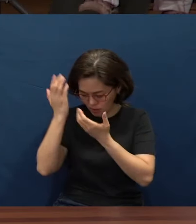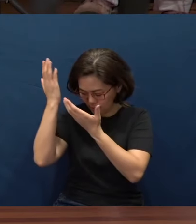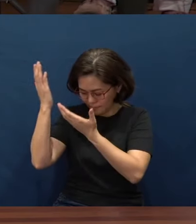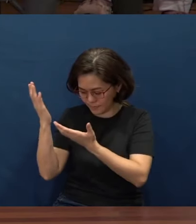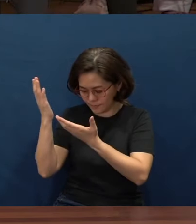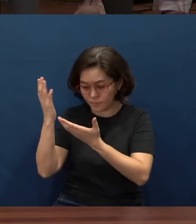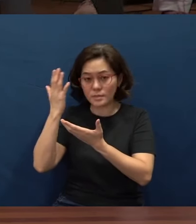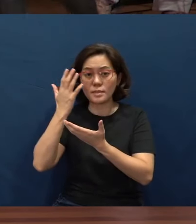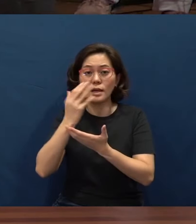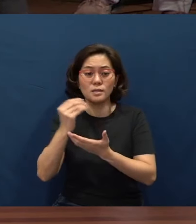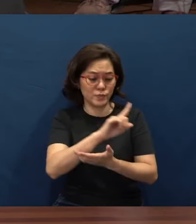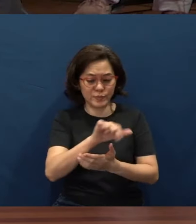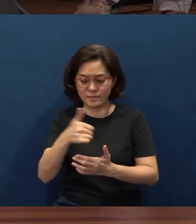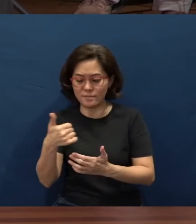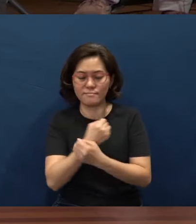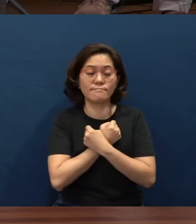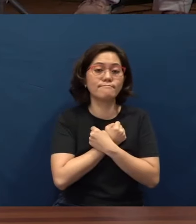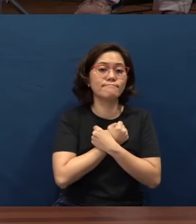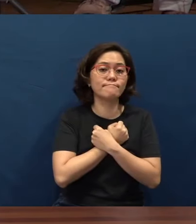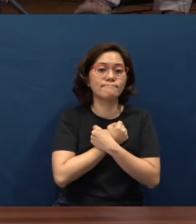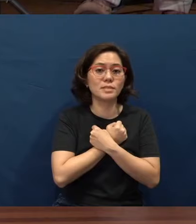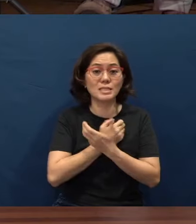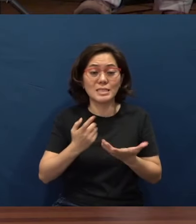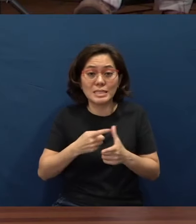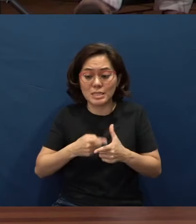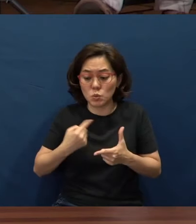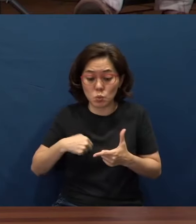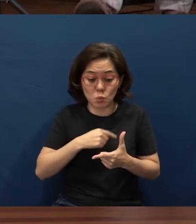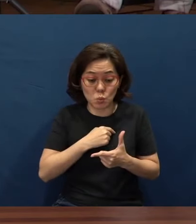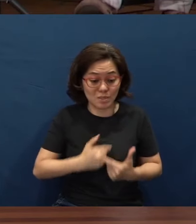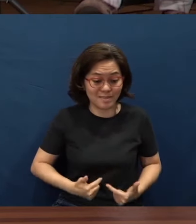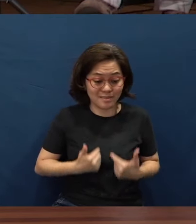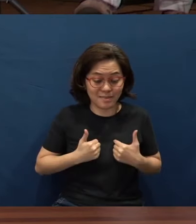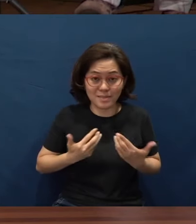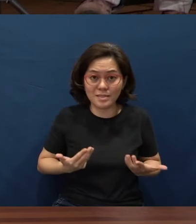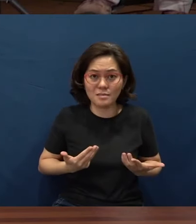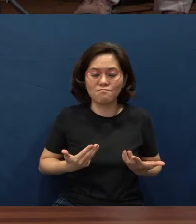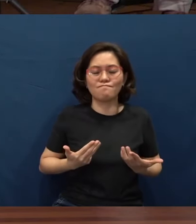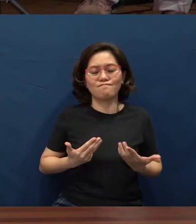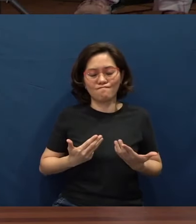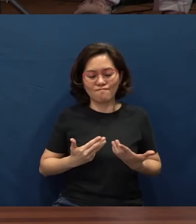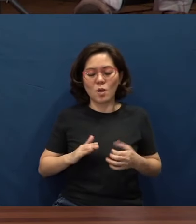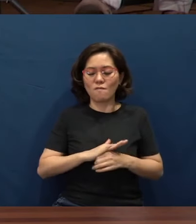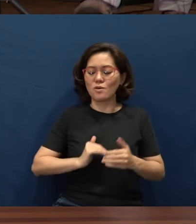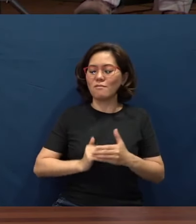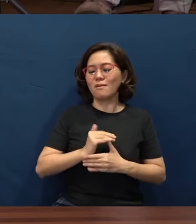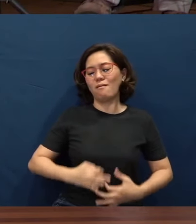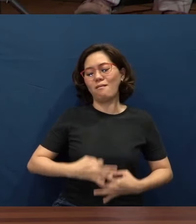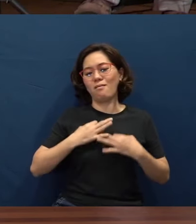and to love one another, so that we may live fulfilling lives that will glorify You.